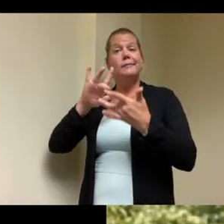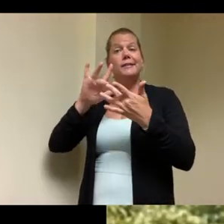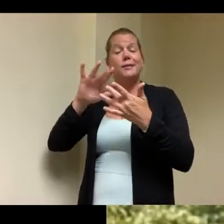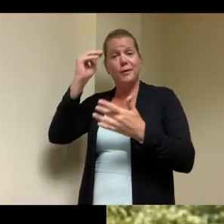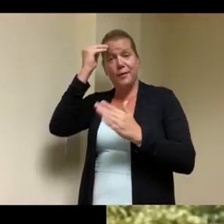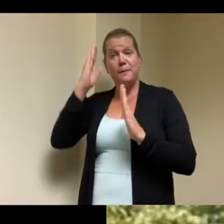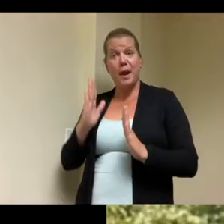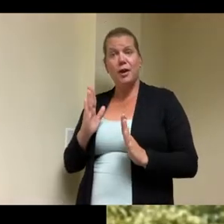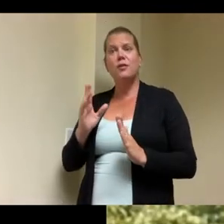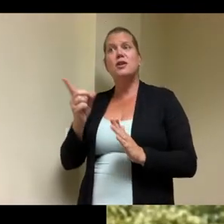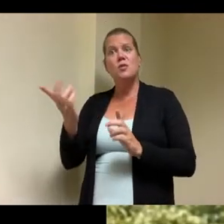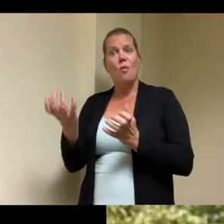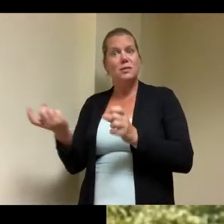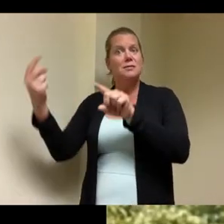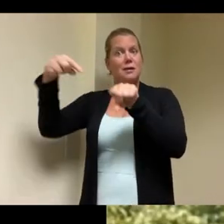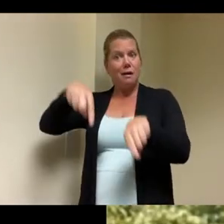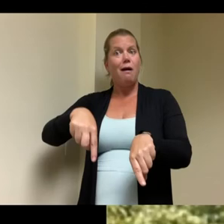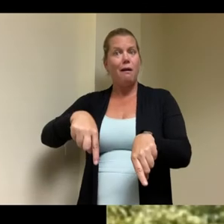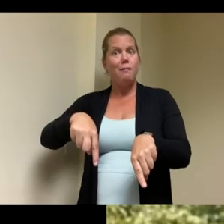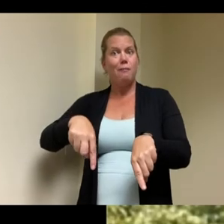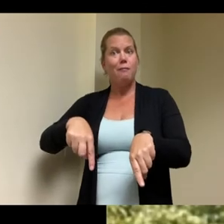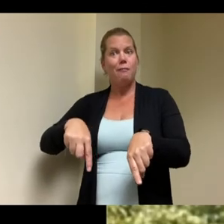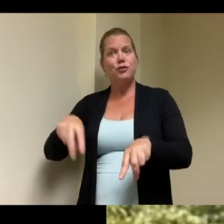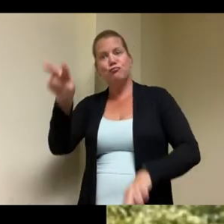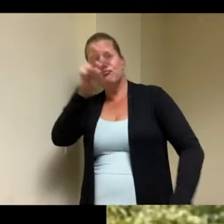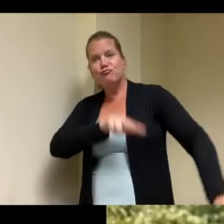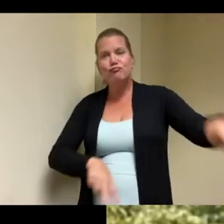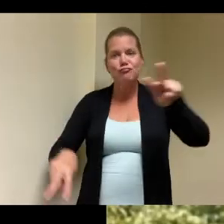certainly do now so it's going to be i think somewhat of a hybrid joe where we